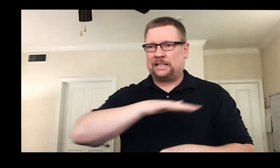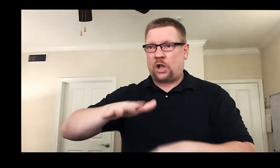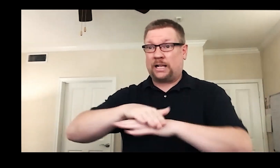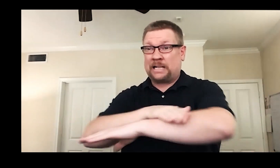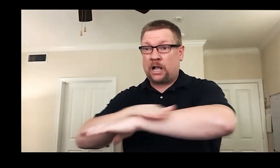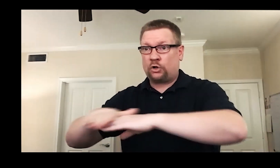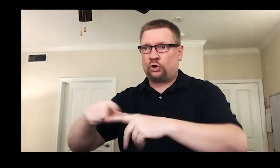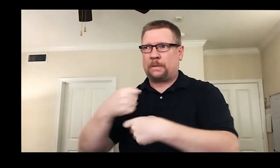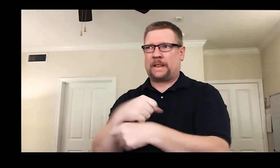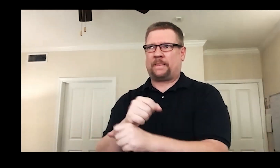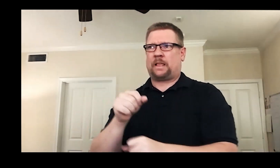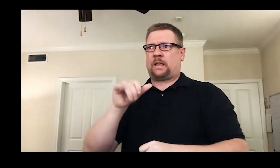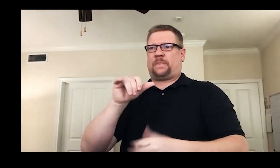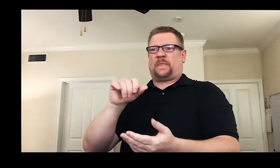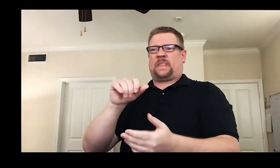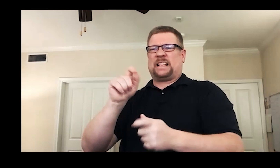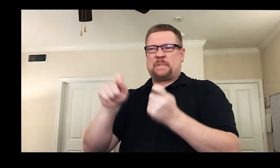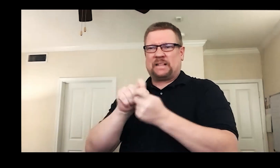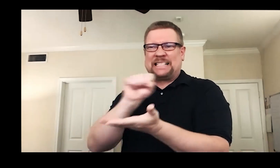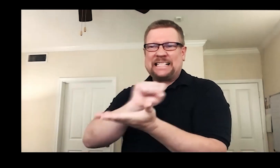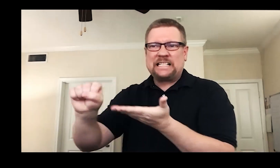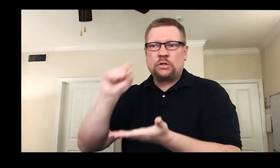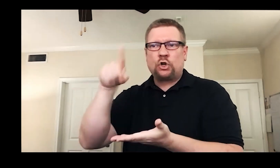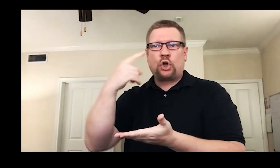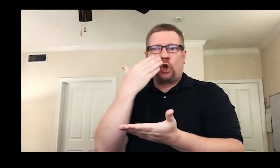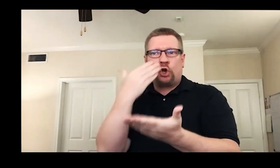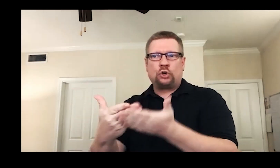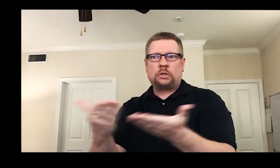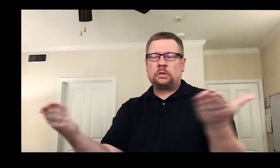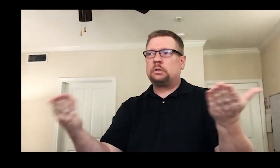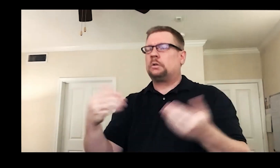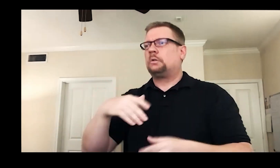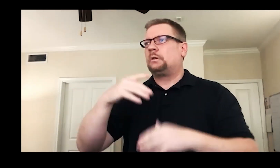for character development, knows how to use space on the stage to make that scene work,